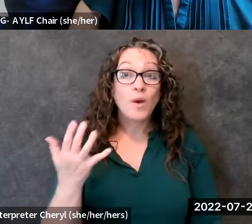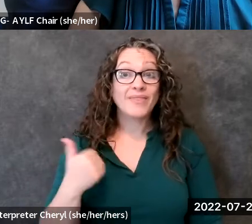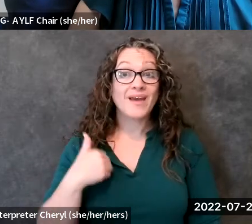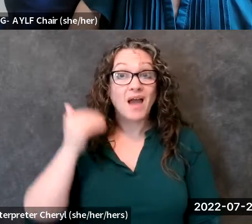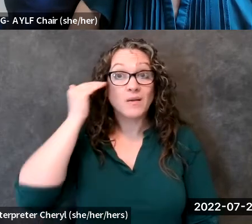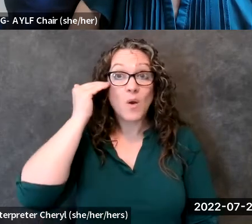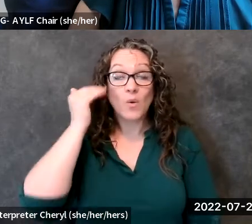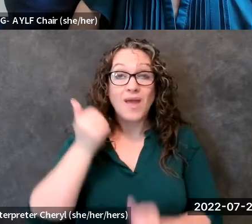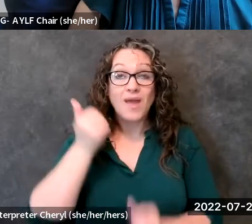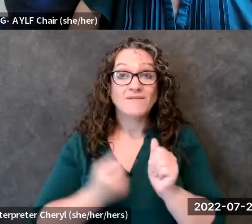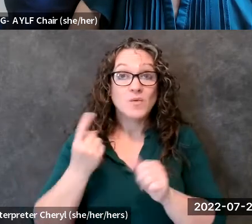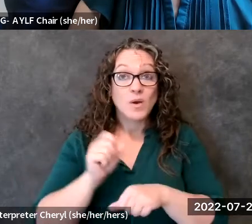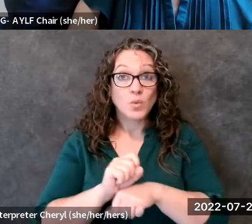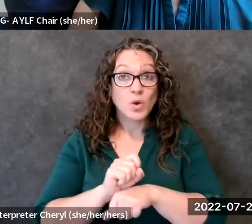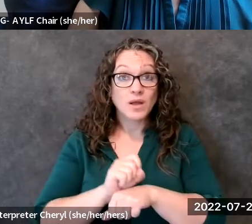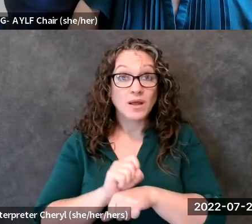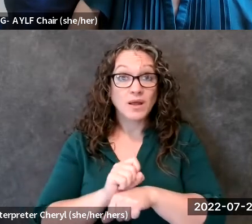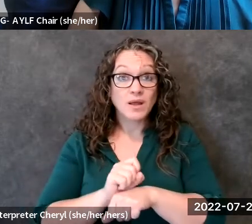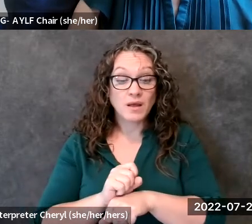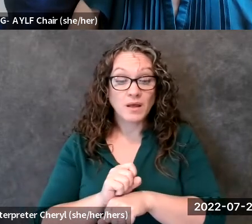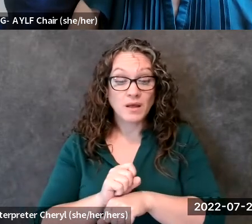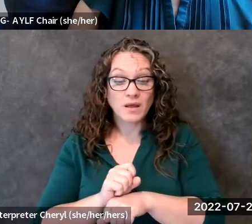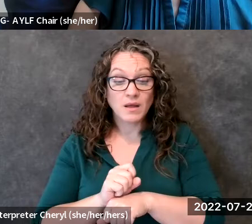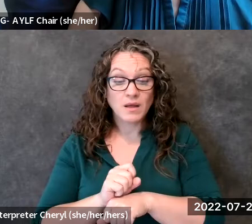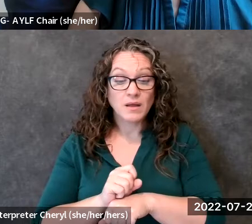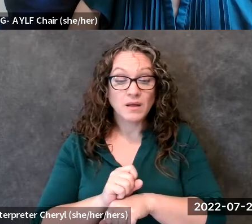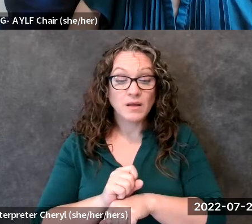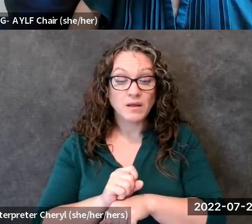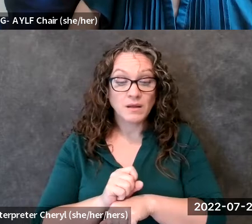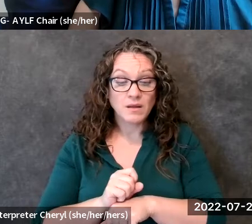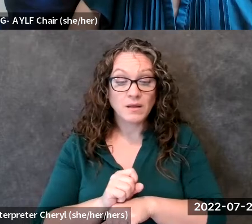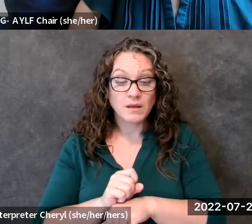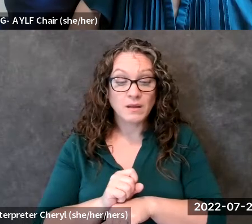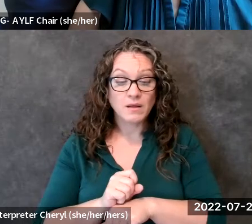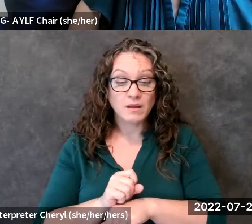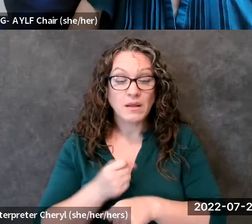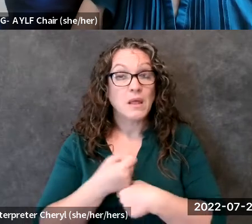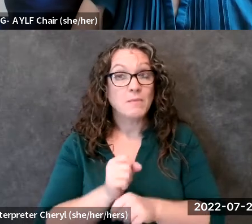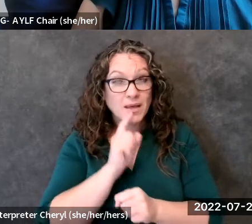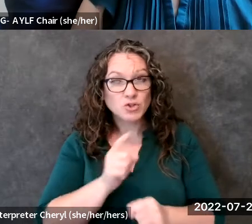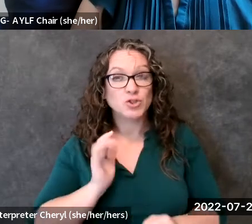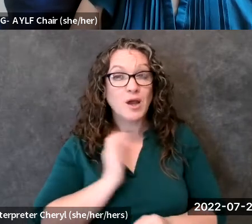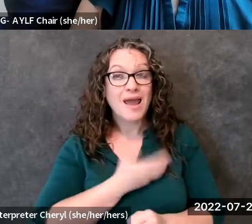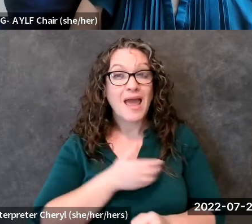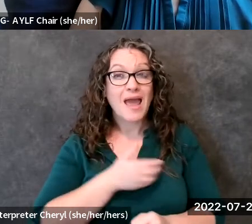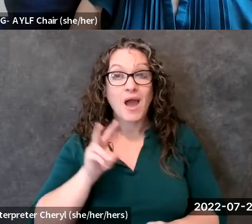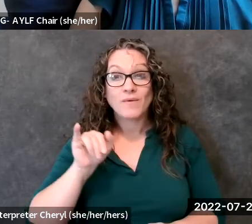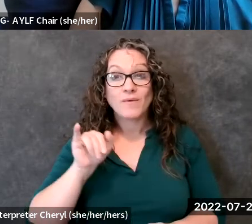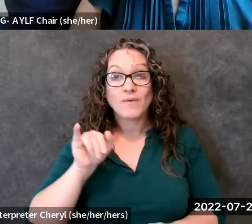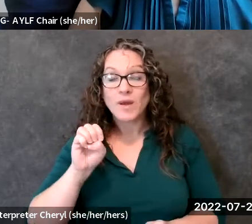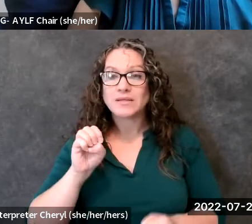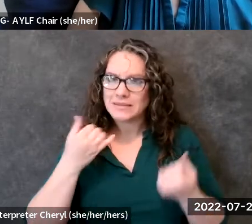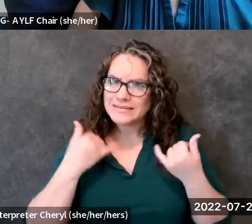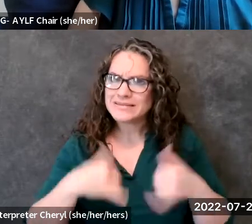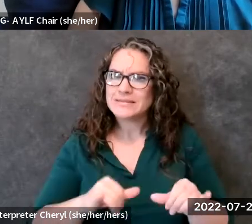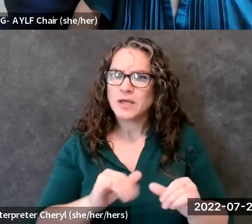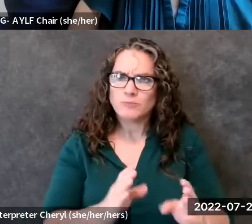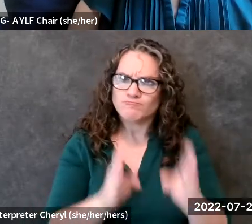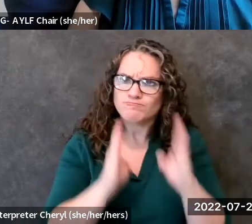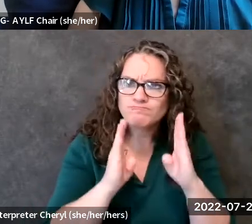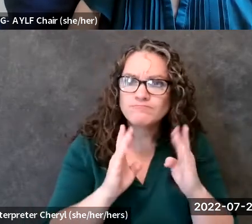is making sure that you know our voices are still heard making sure that we um that we are